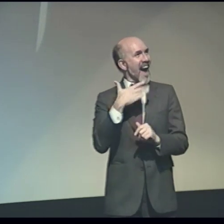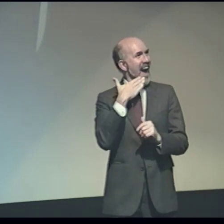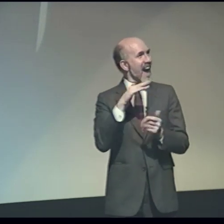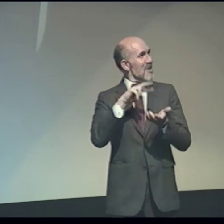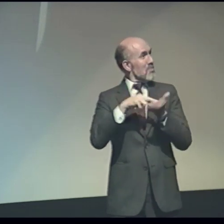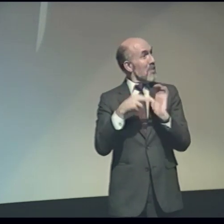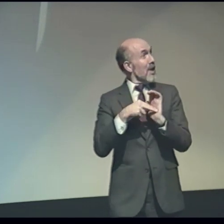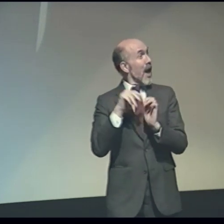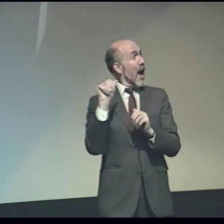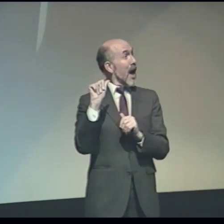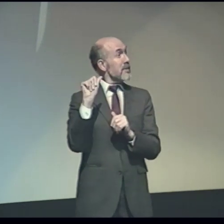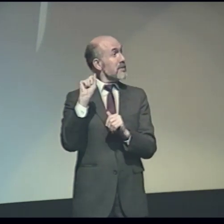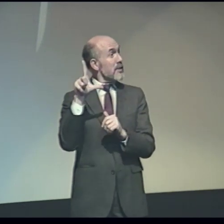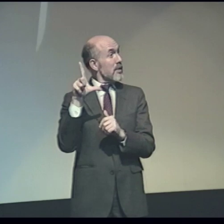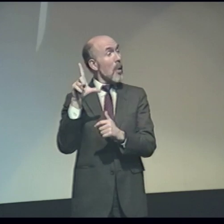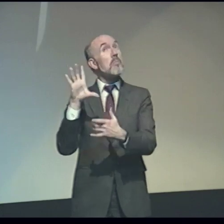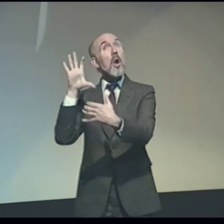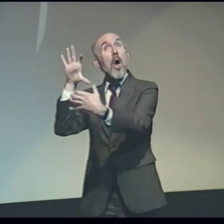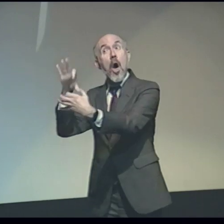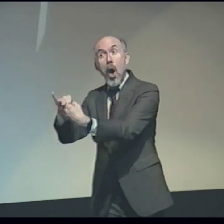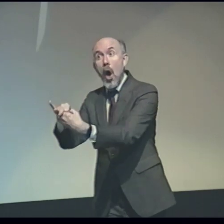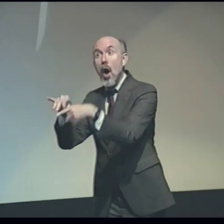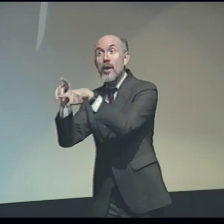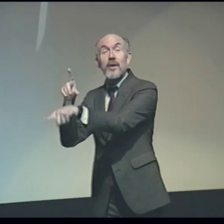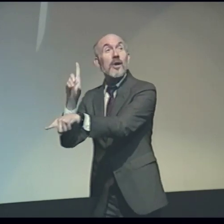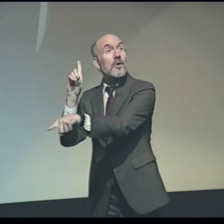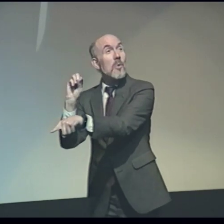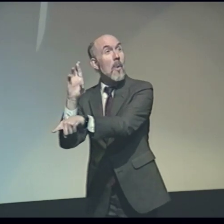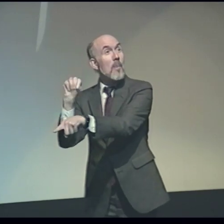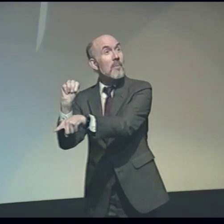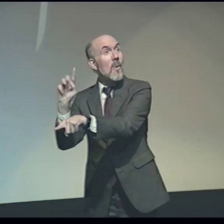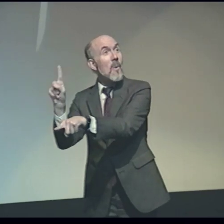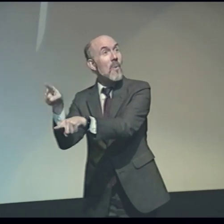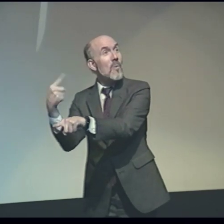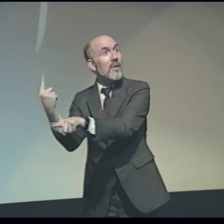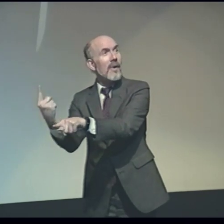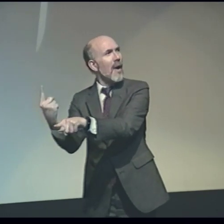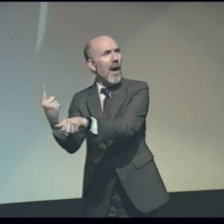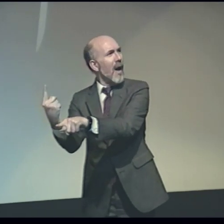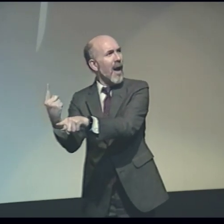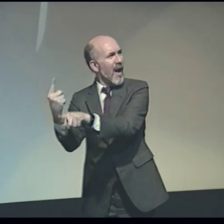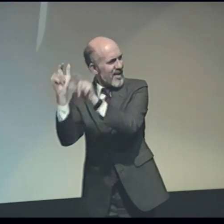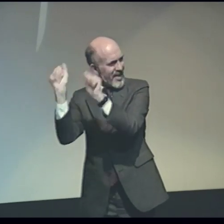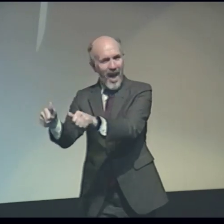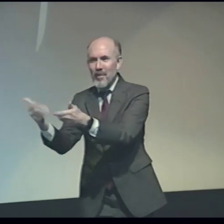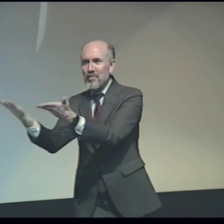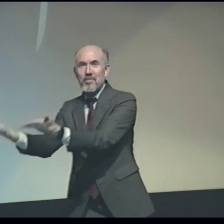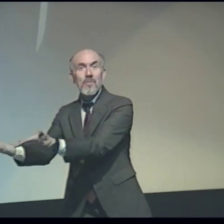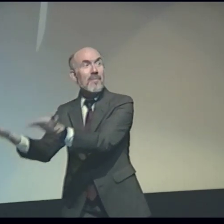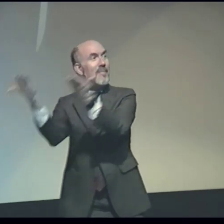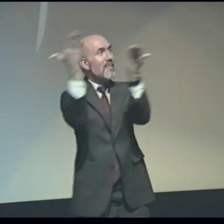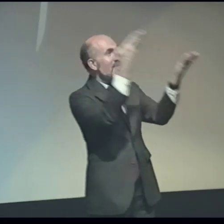...I felt that it meant that ASL, although it was in the dorm, it didn't only have to be there,